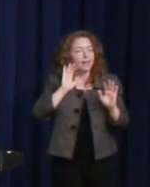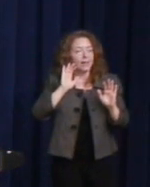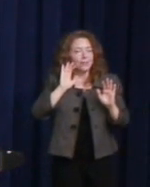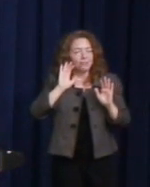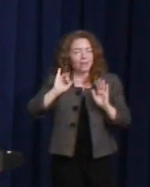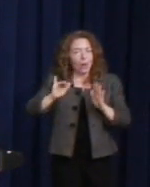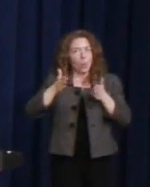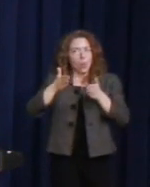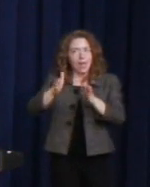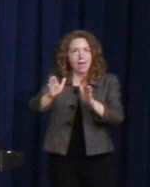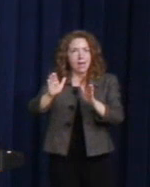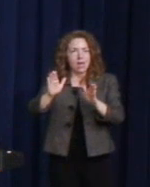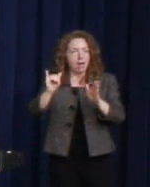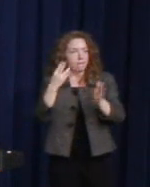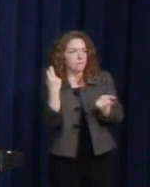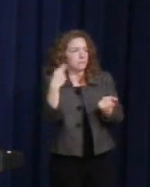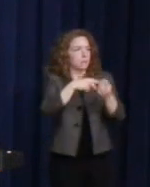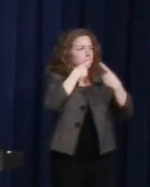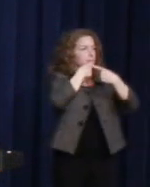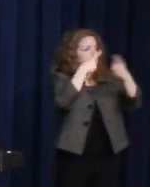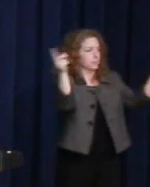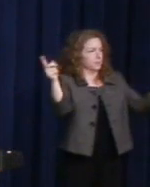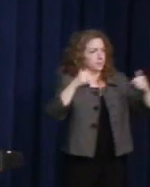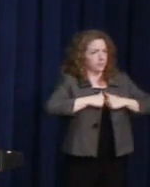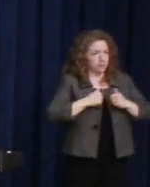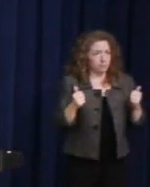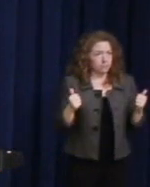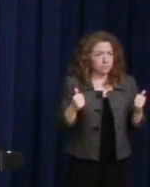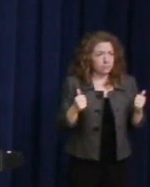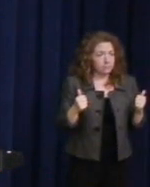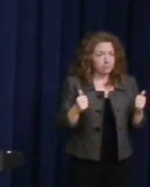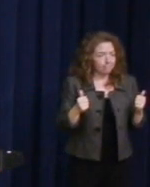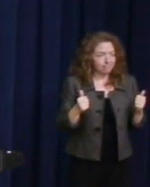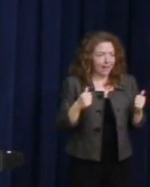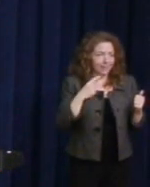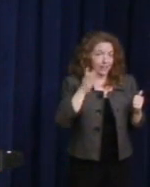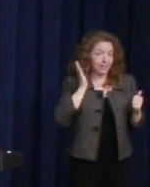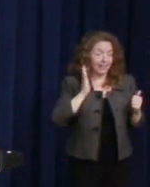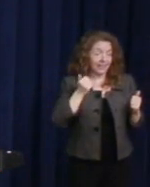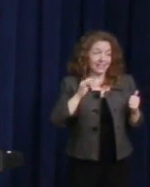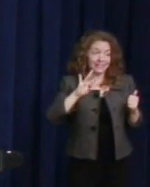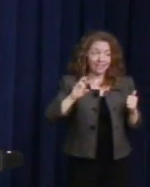any of us could have imagined. While we've made great strides here